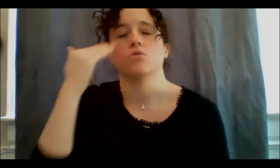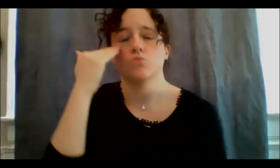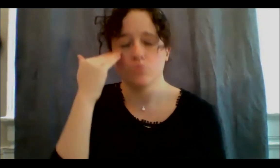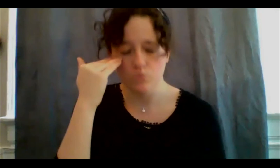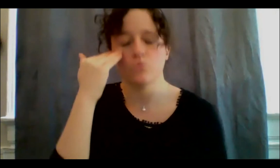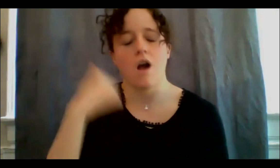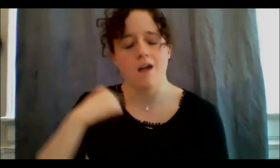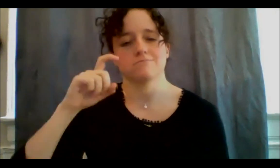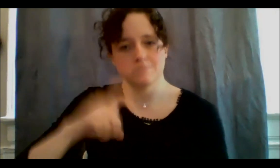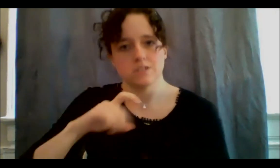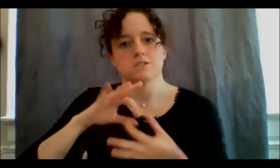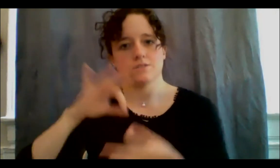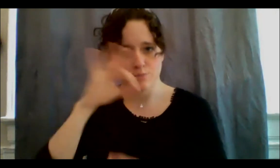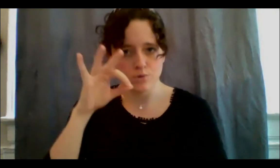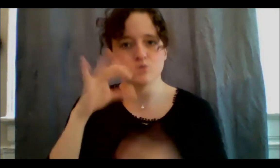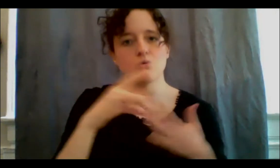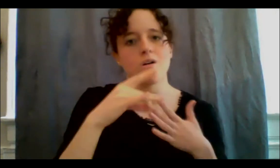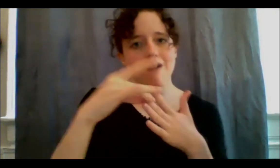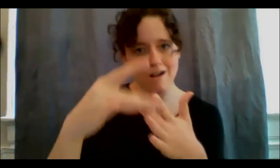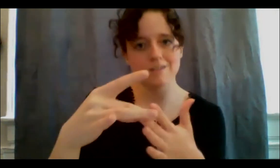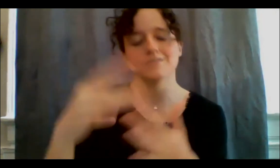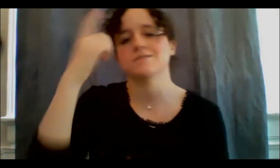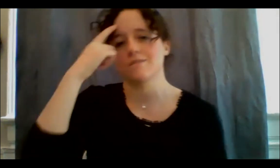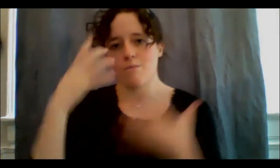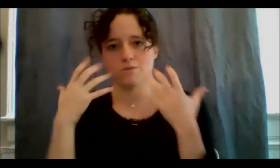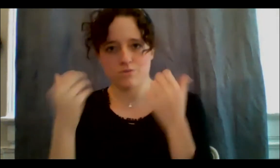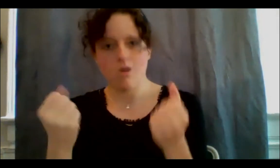it was a very, very difficult time in my life and continues to be, to think about